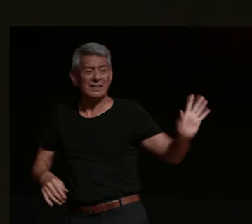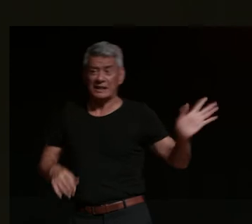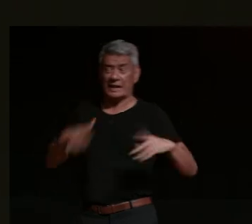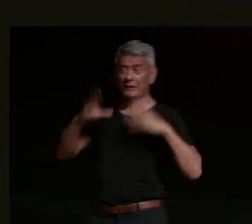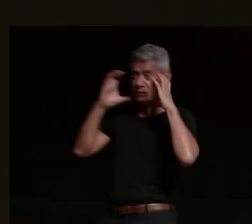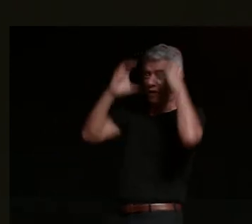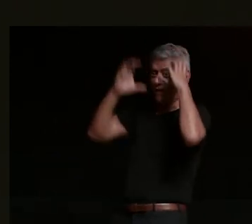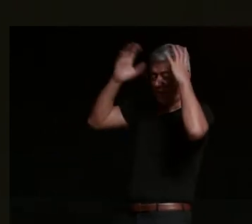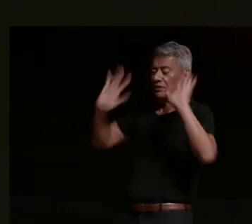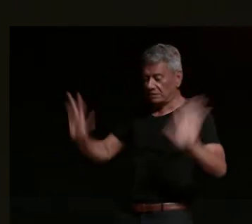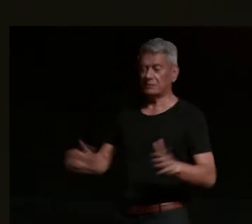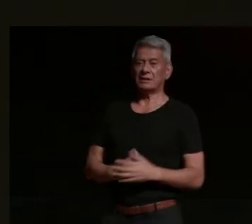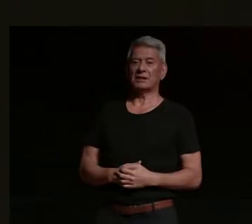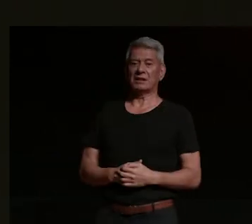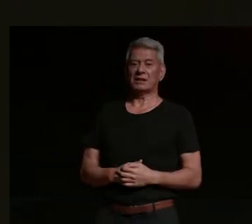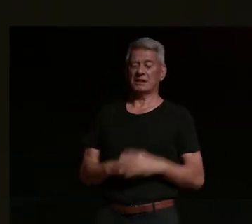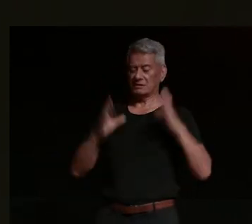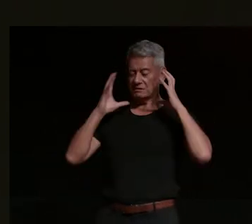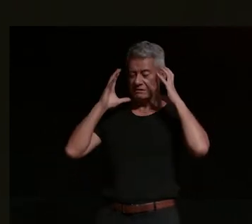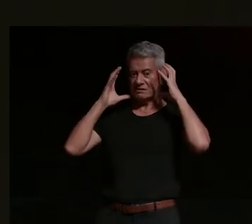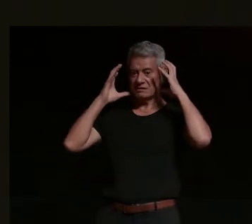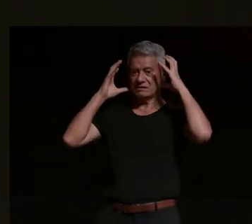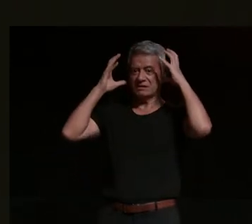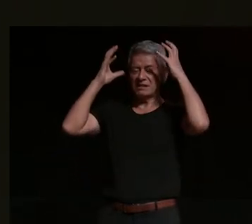no blood and they're all like like you know when you see monkeys going through each other